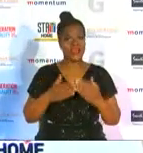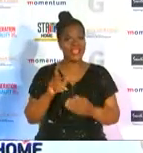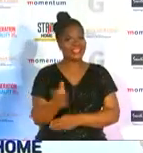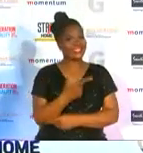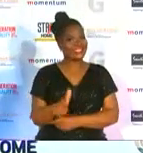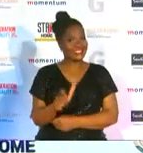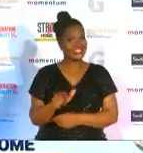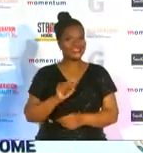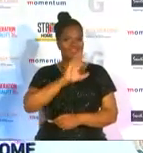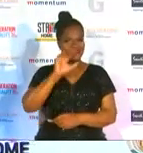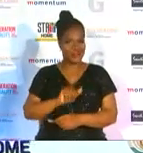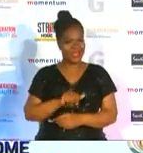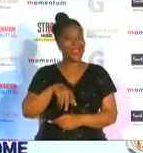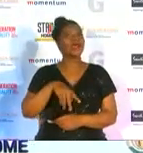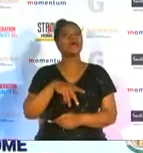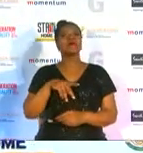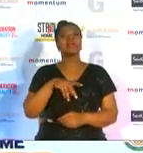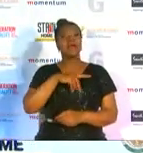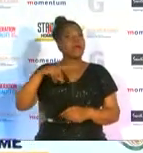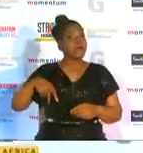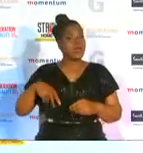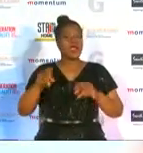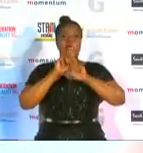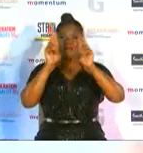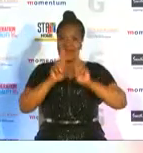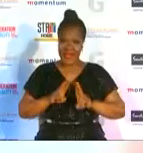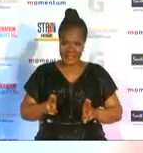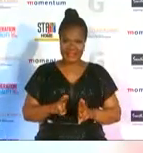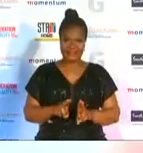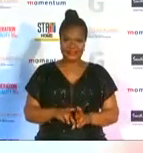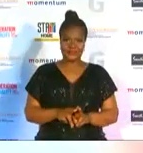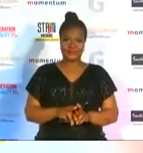casey and tennis federation and wilson tennis for the part that you